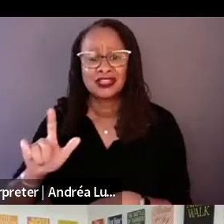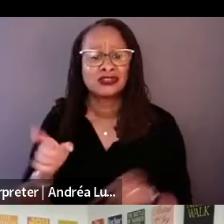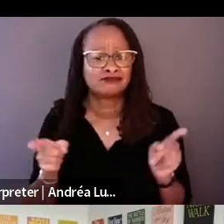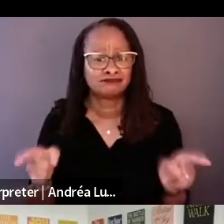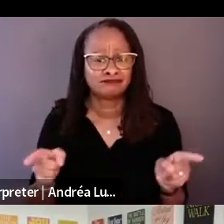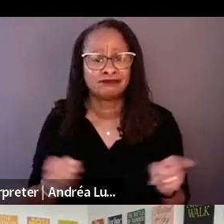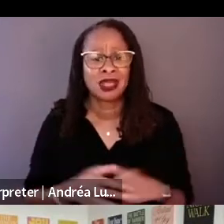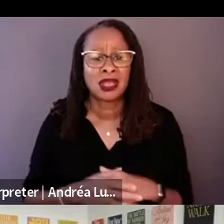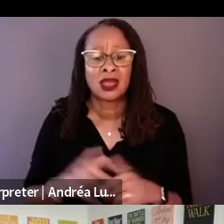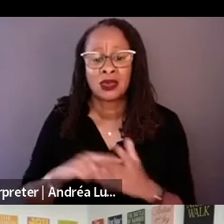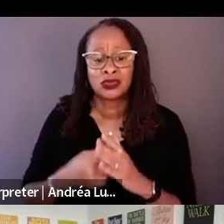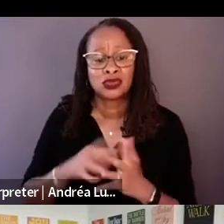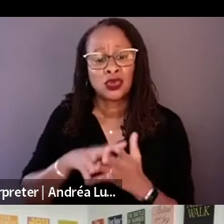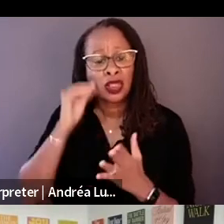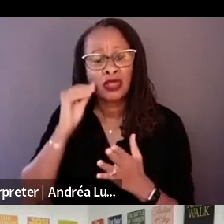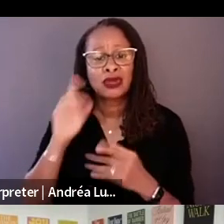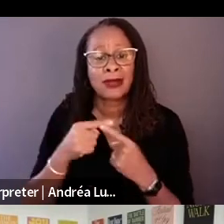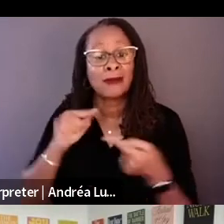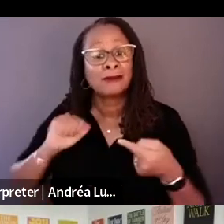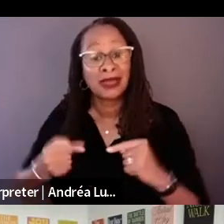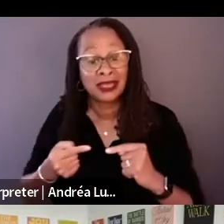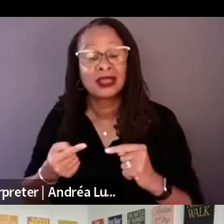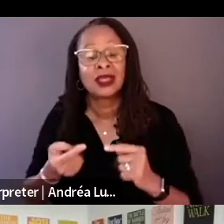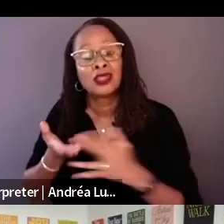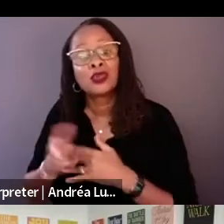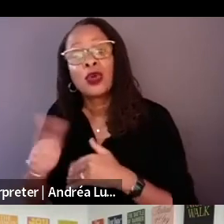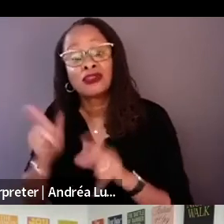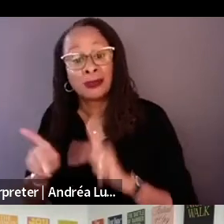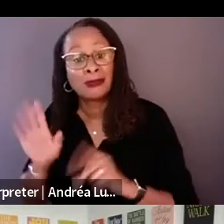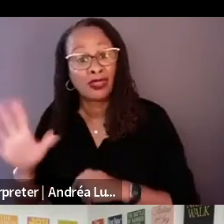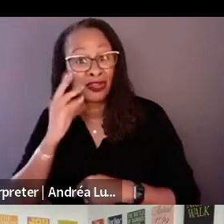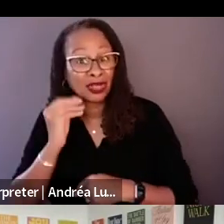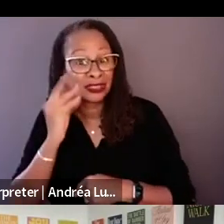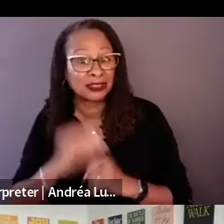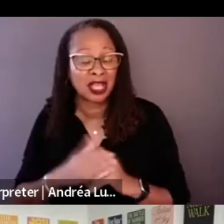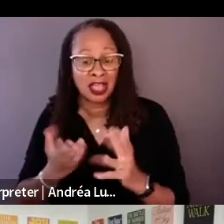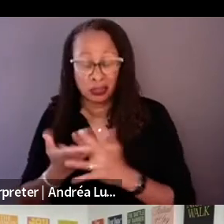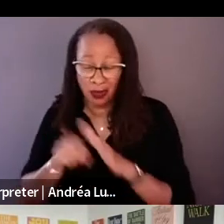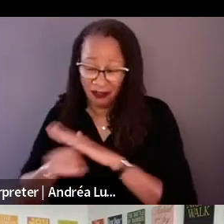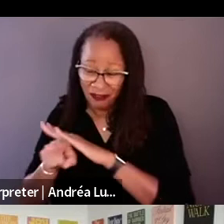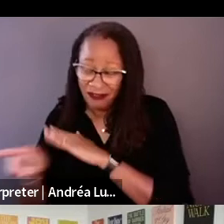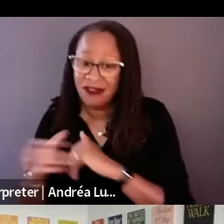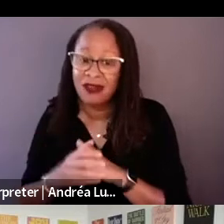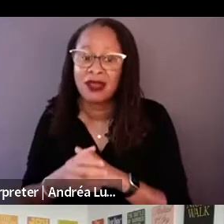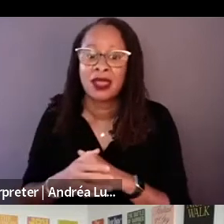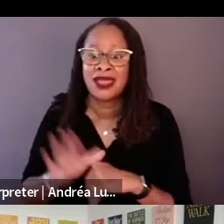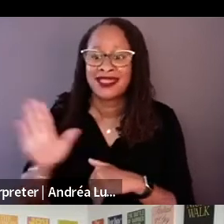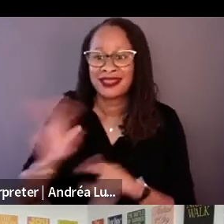It's through investigating through other people's perspective that we learn who he is and the larger